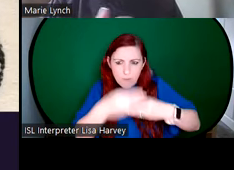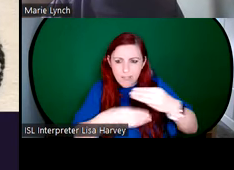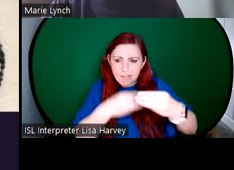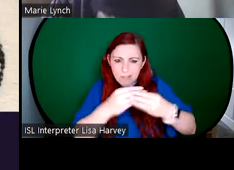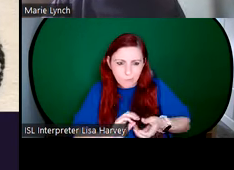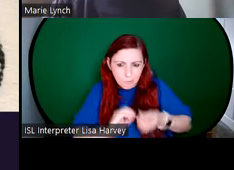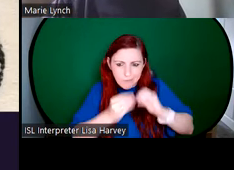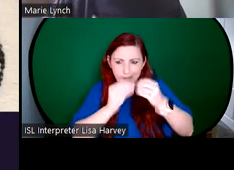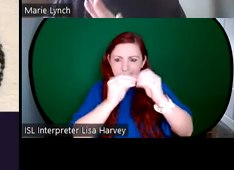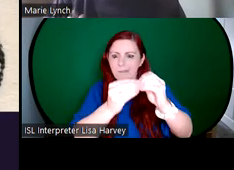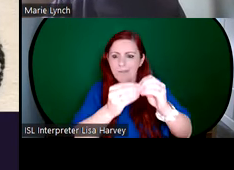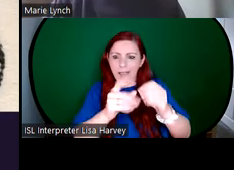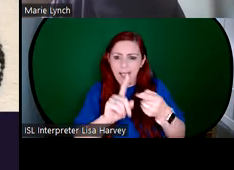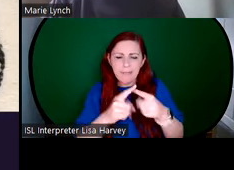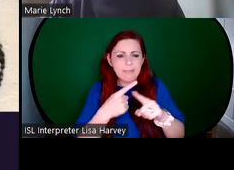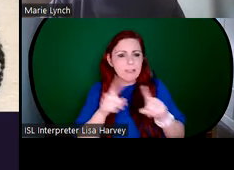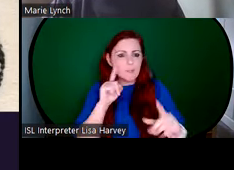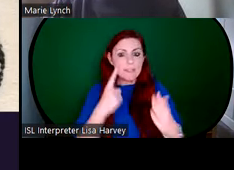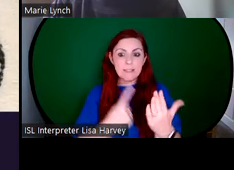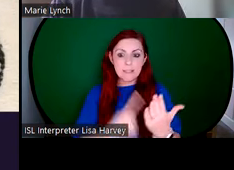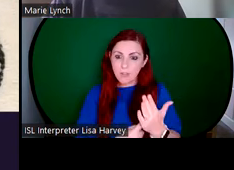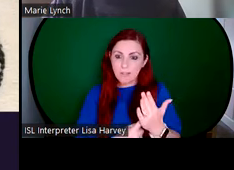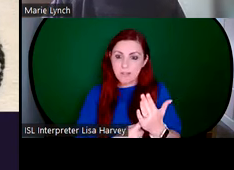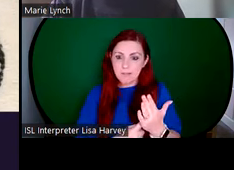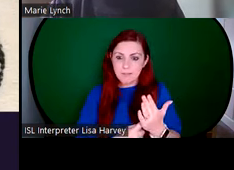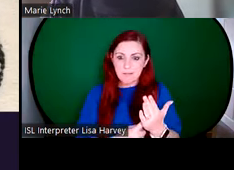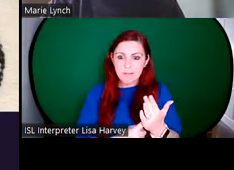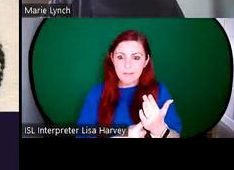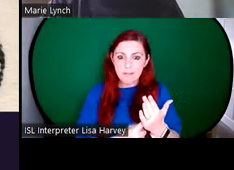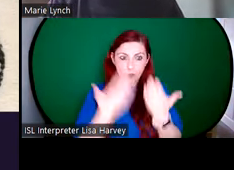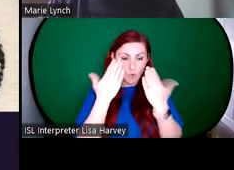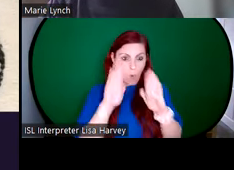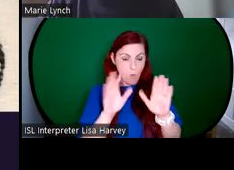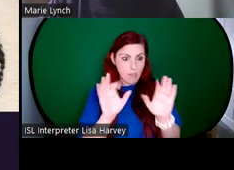and business decisions behind these extraordinary stained glass designs, which